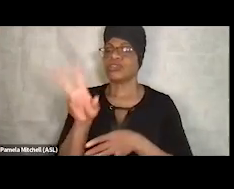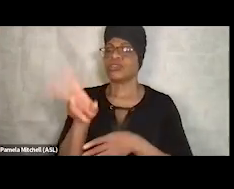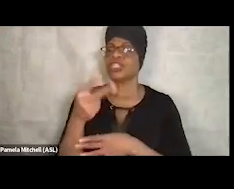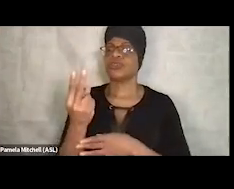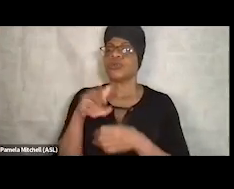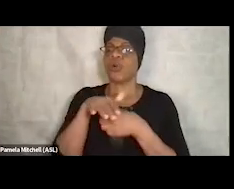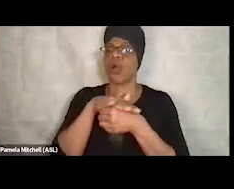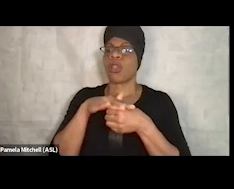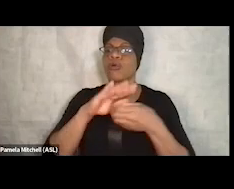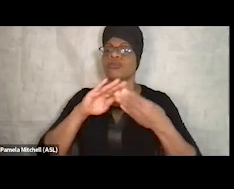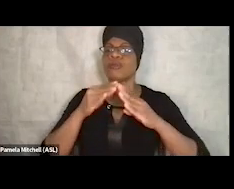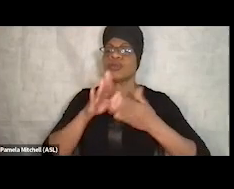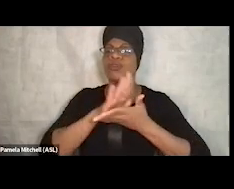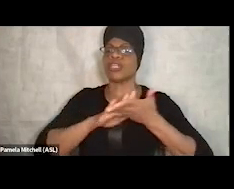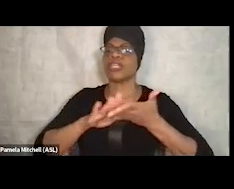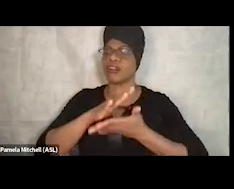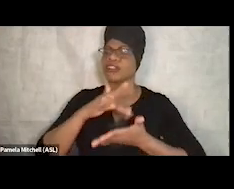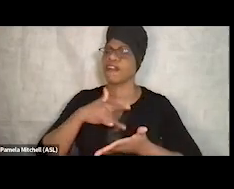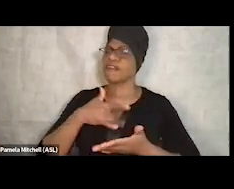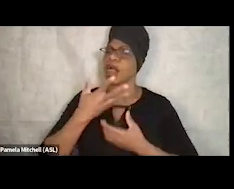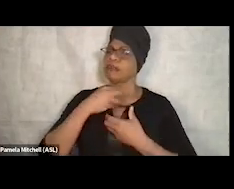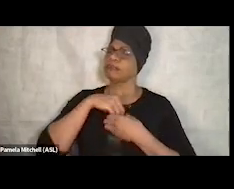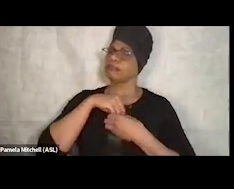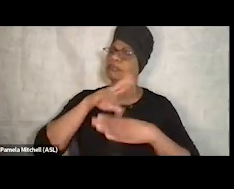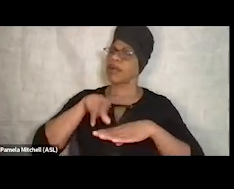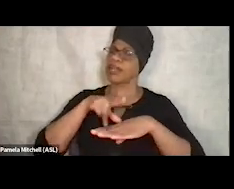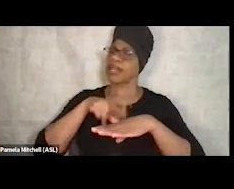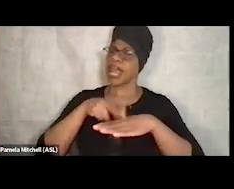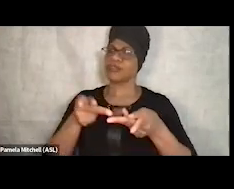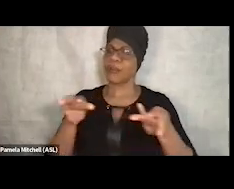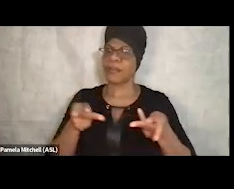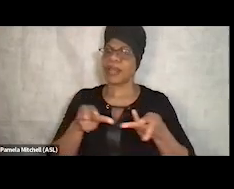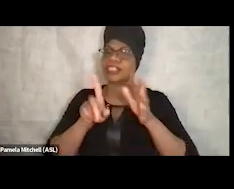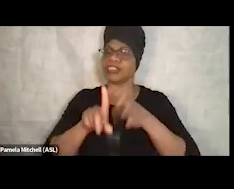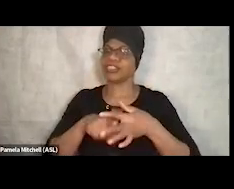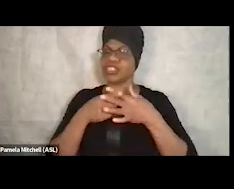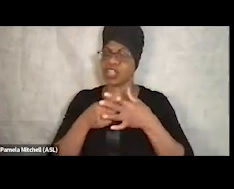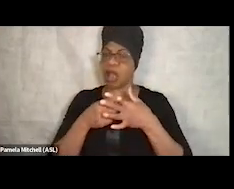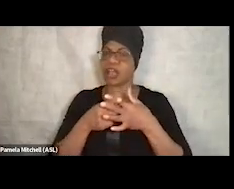so that felt like a natural place for us to start. So we met with the two local community college presidents,